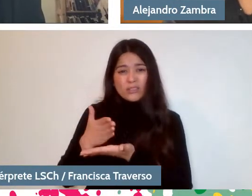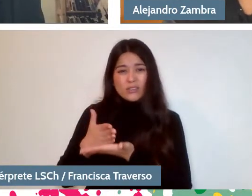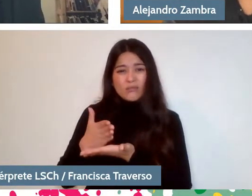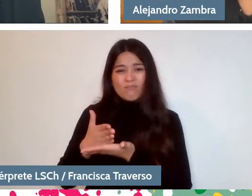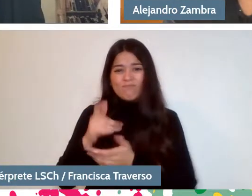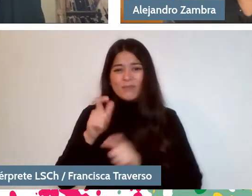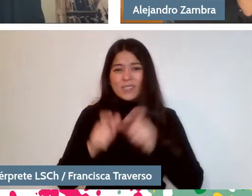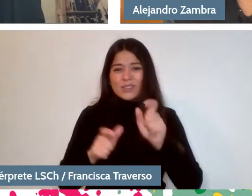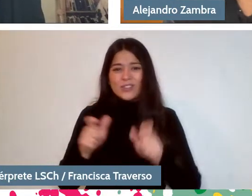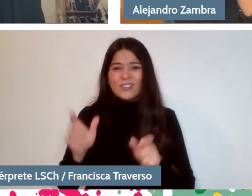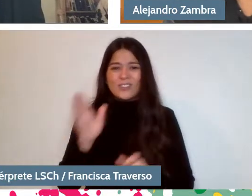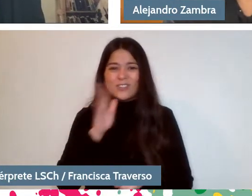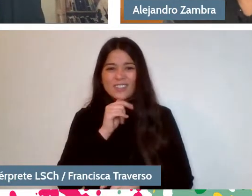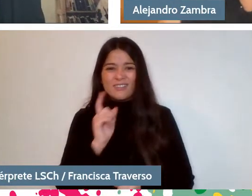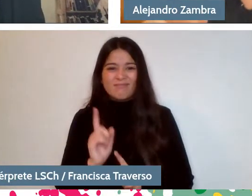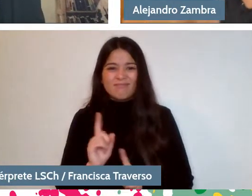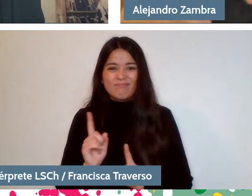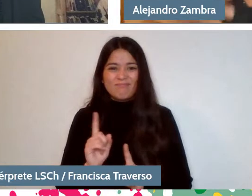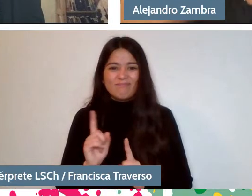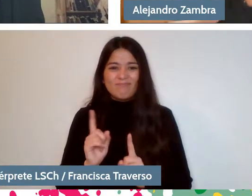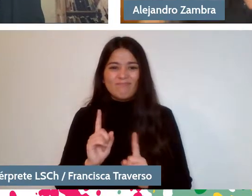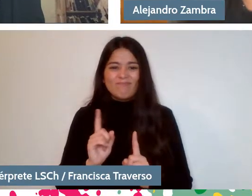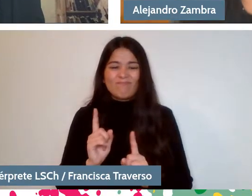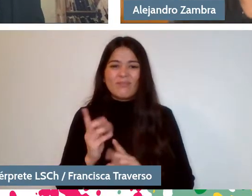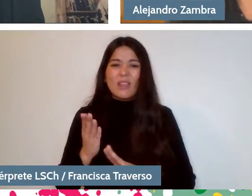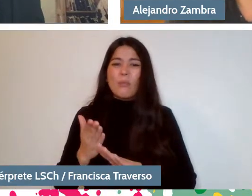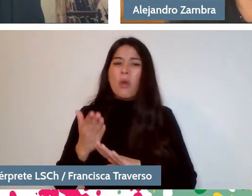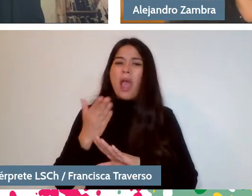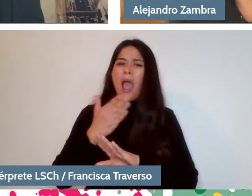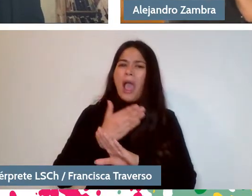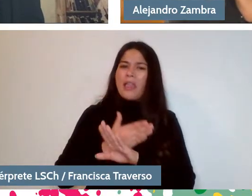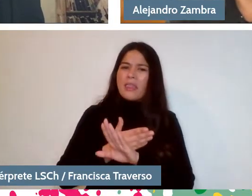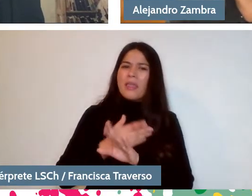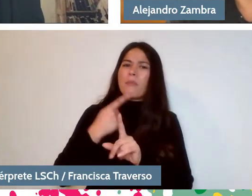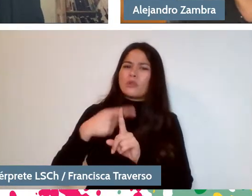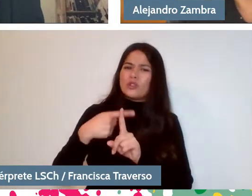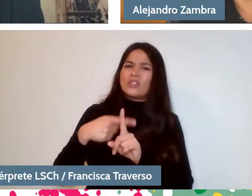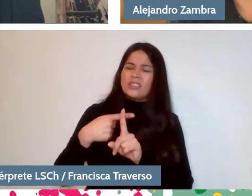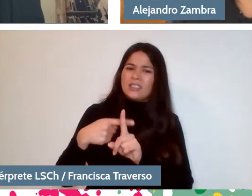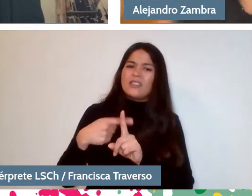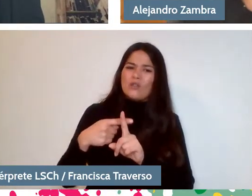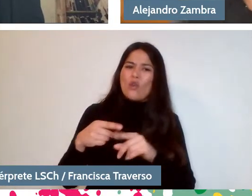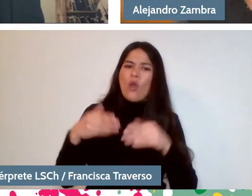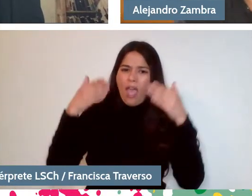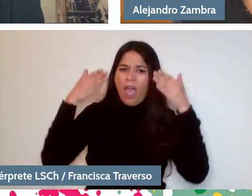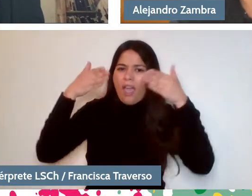I mean, as a kind of positive predisposition towards, in this case, literature